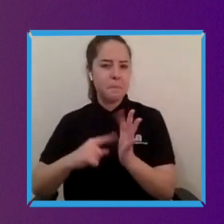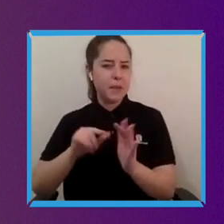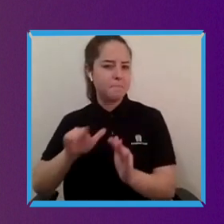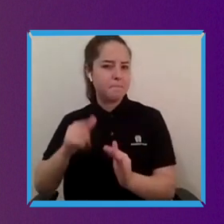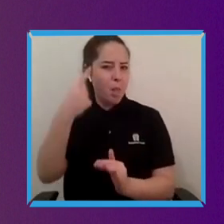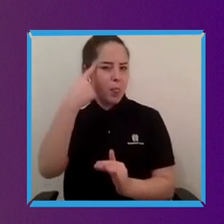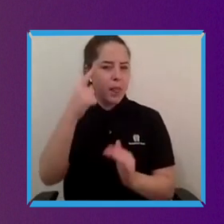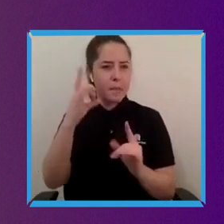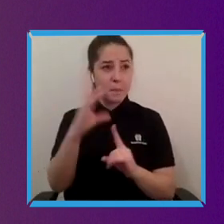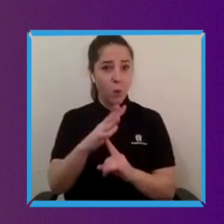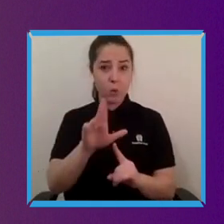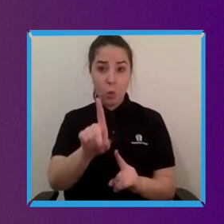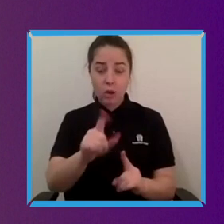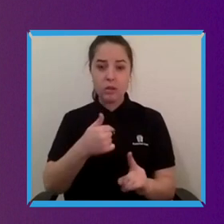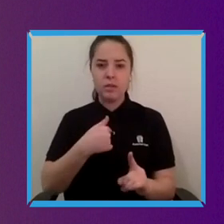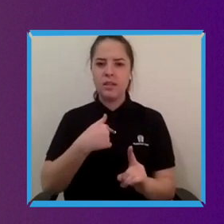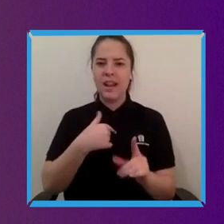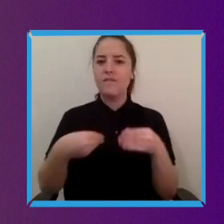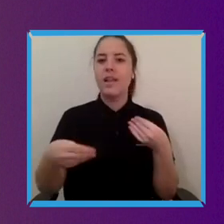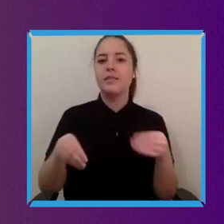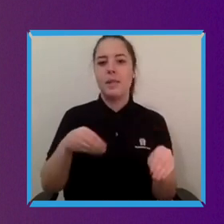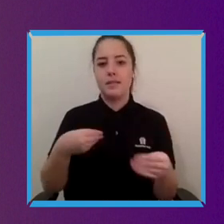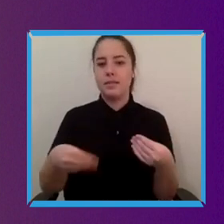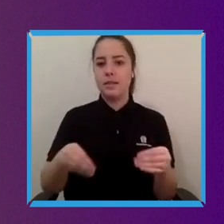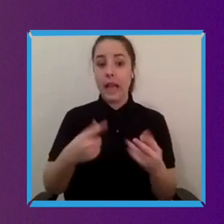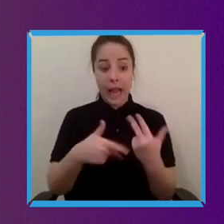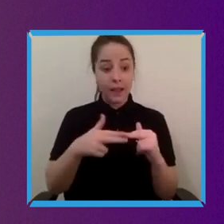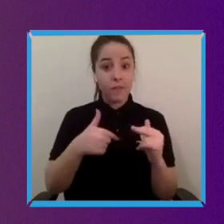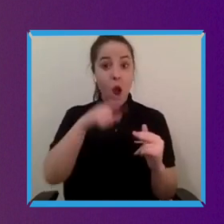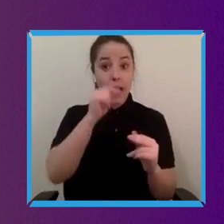long as you can get the work done effectively it's that mindset of like we